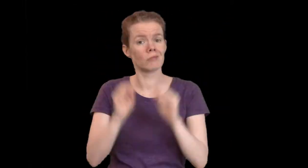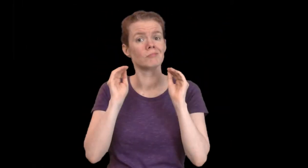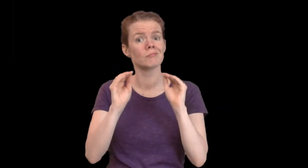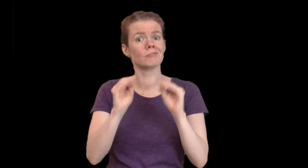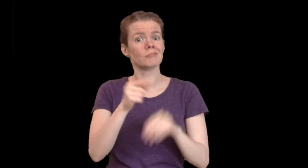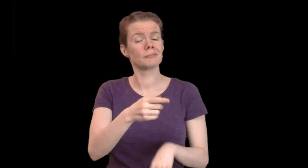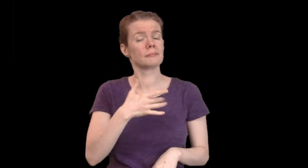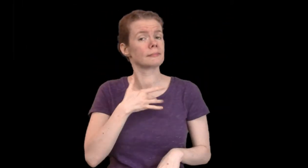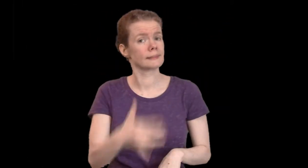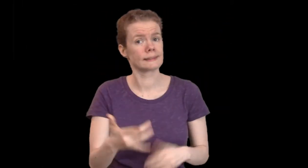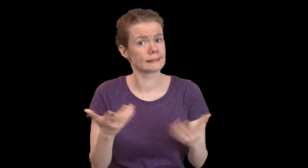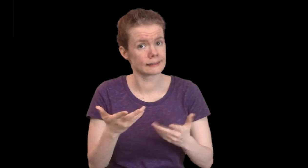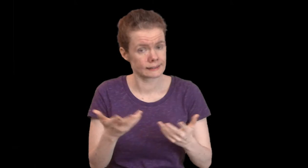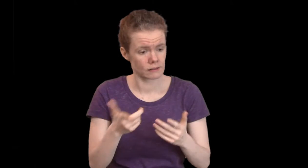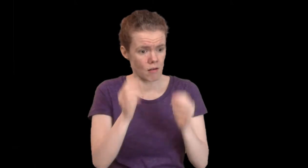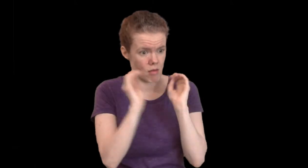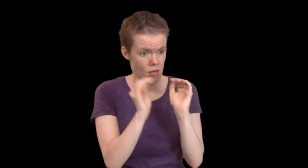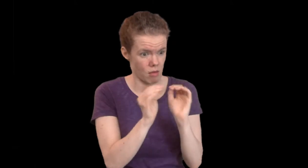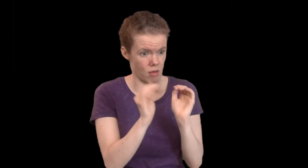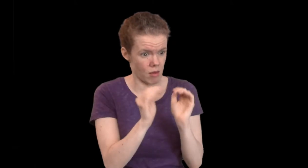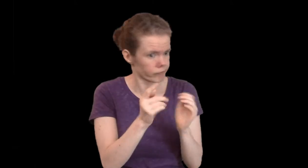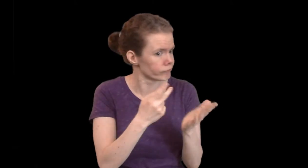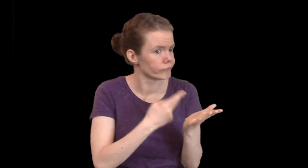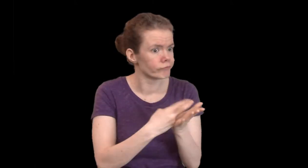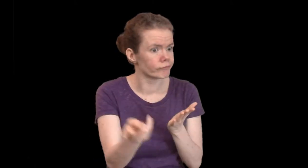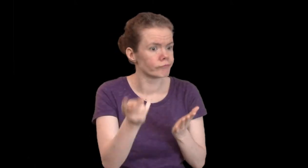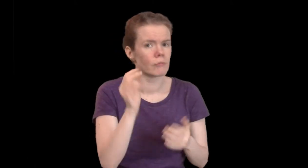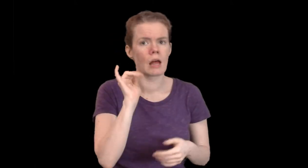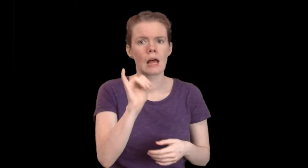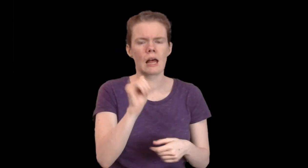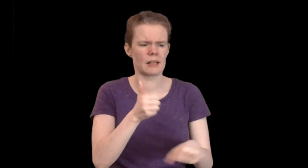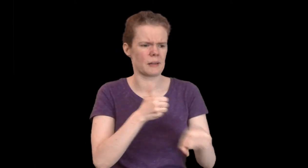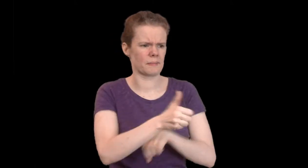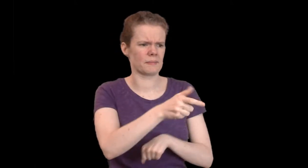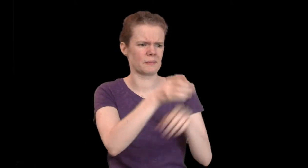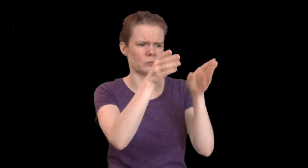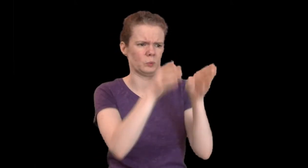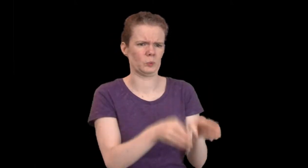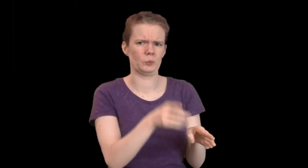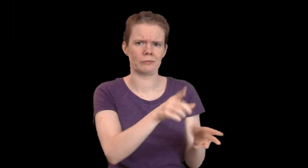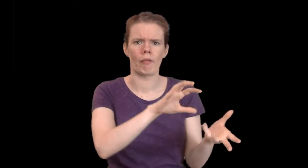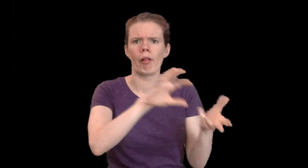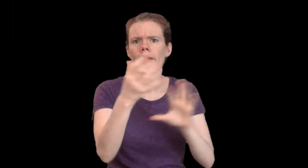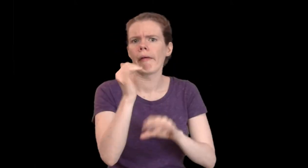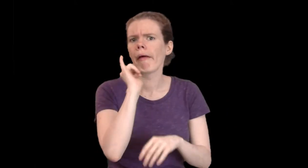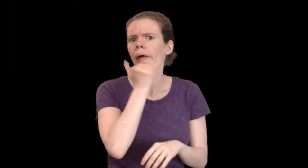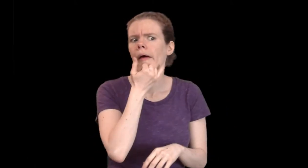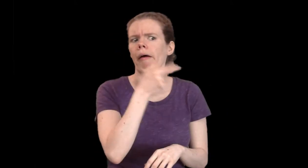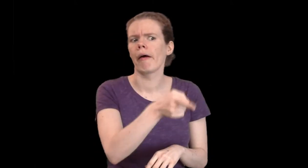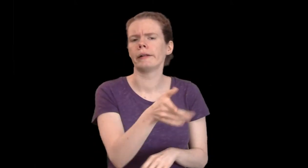Ideological instructors, when they experience failure, blame their students, calling them unfit.